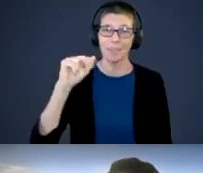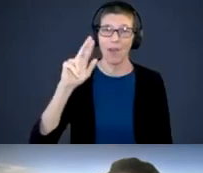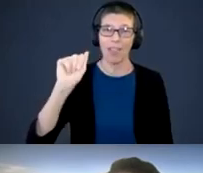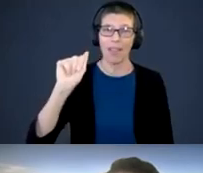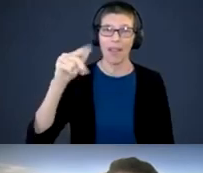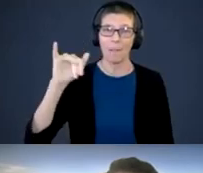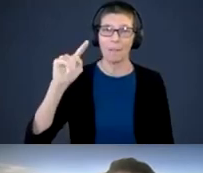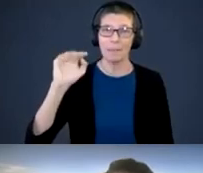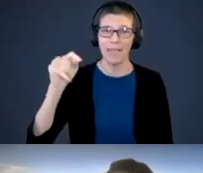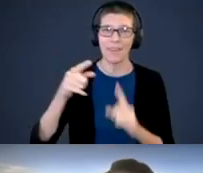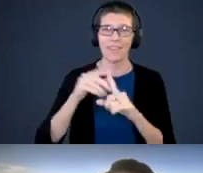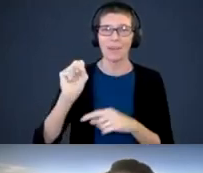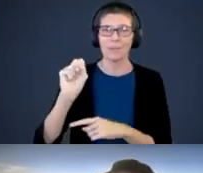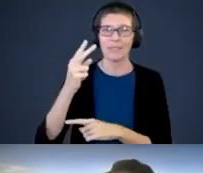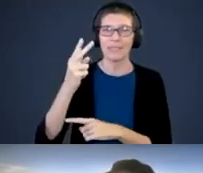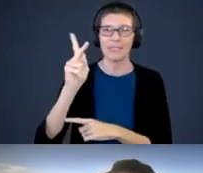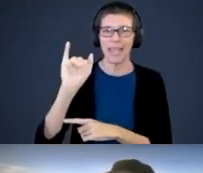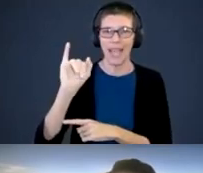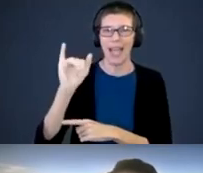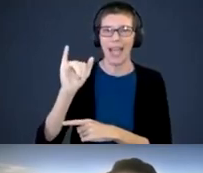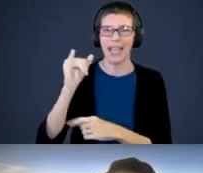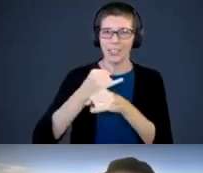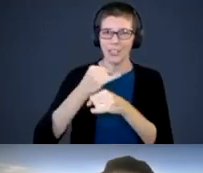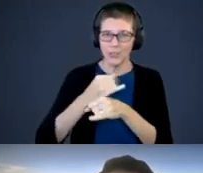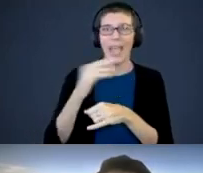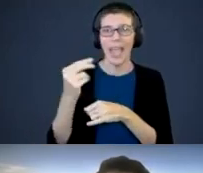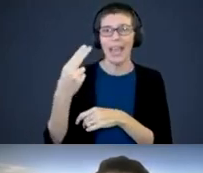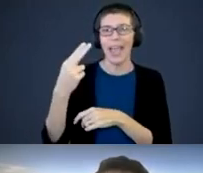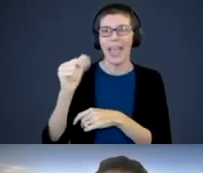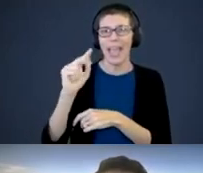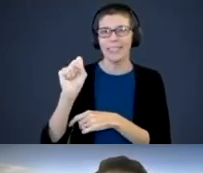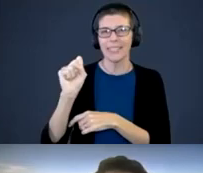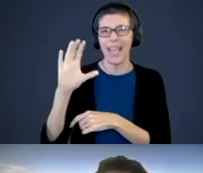Ski-Hi Institute so much and Hands and Voices and our sponsors CSCN